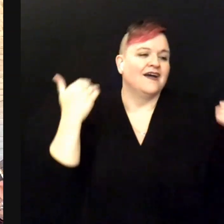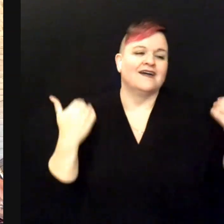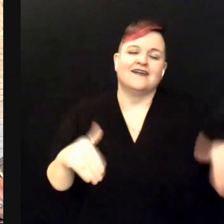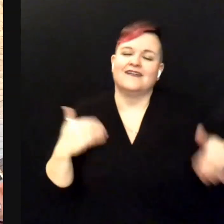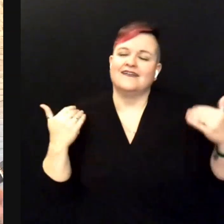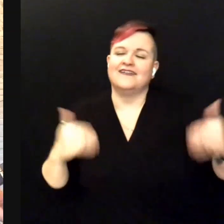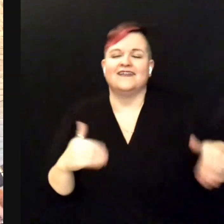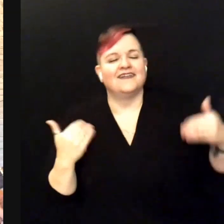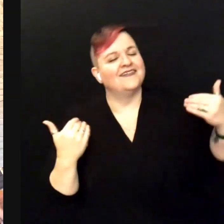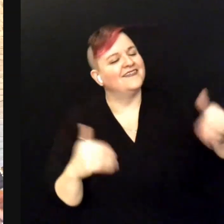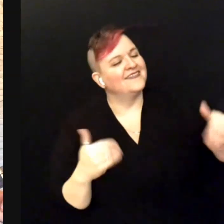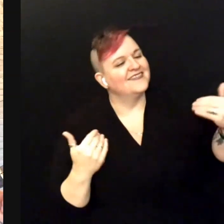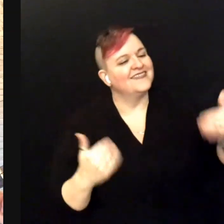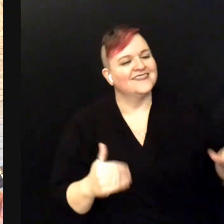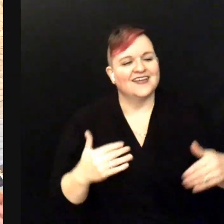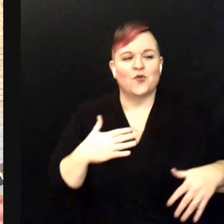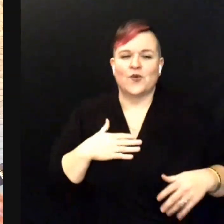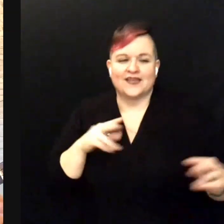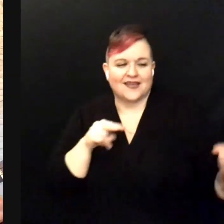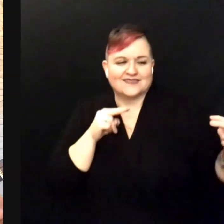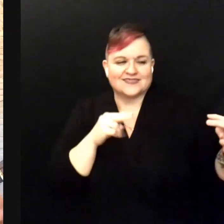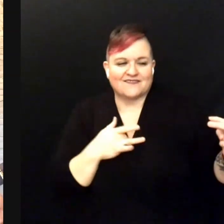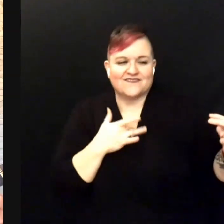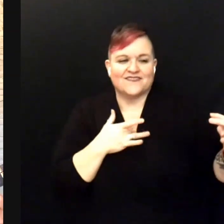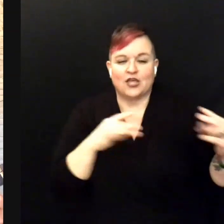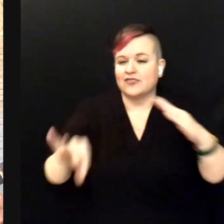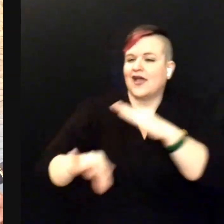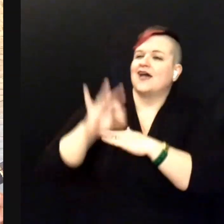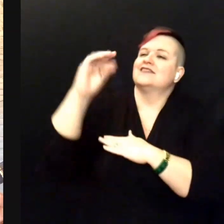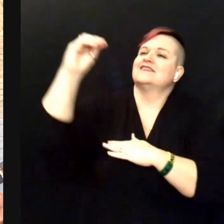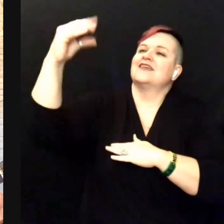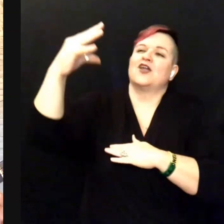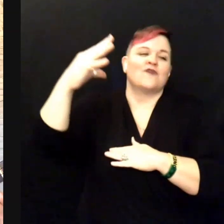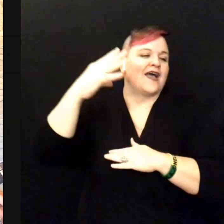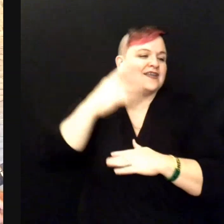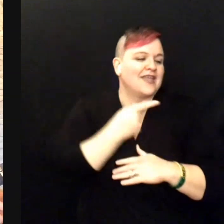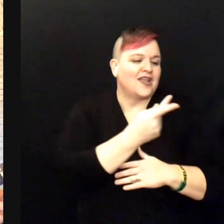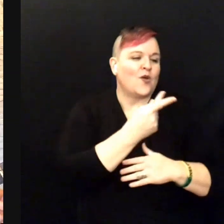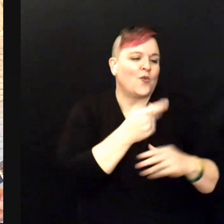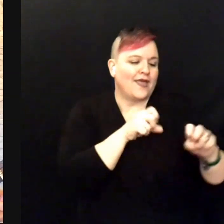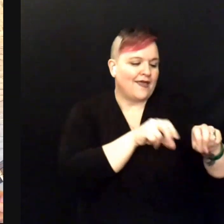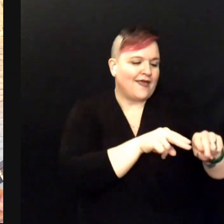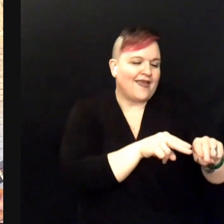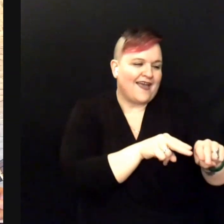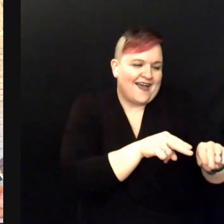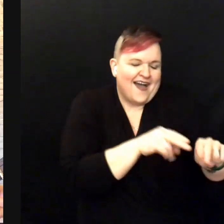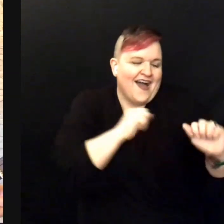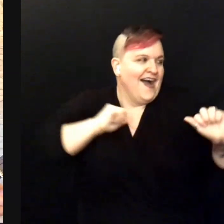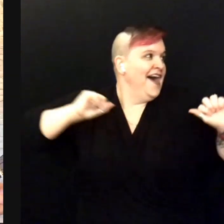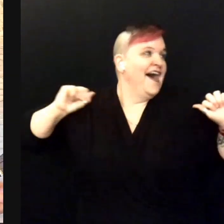That familiar sunrise Through sleepy eyes How happy I'd be